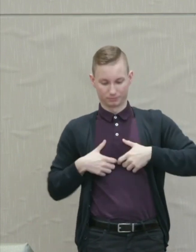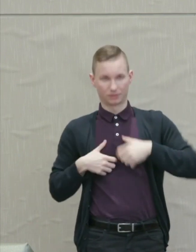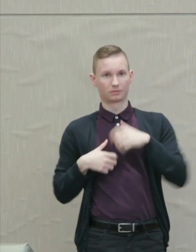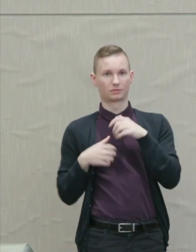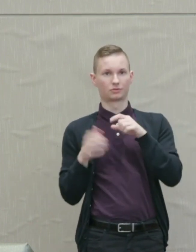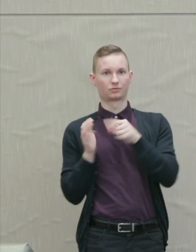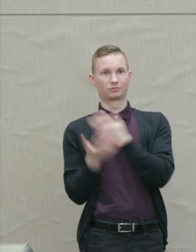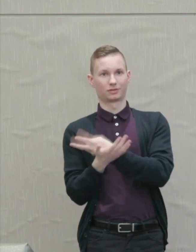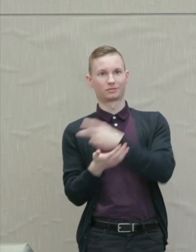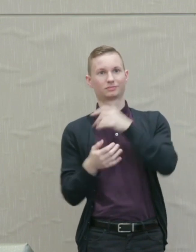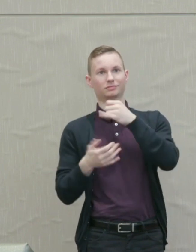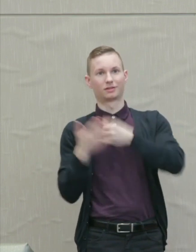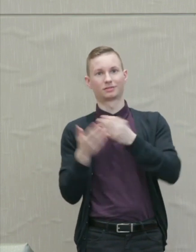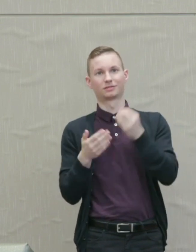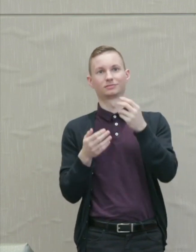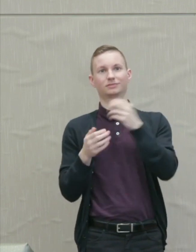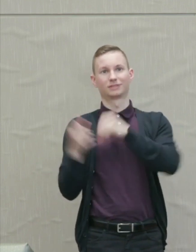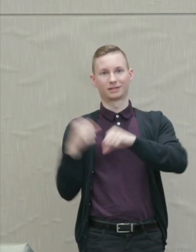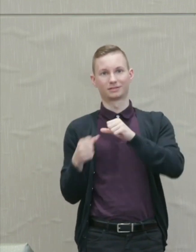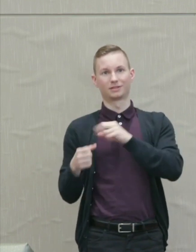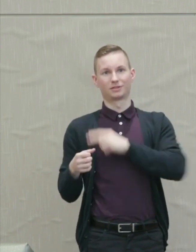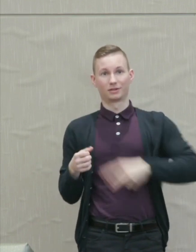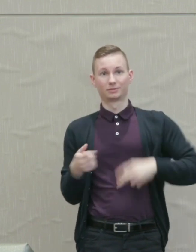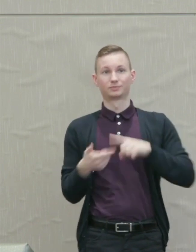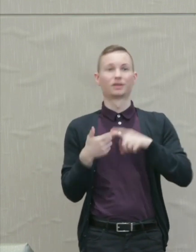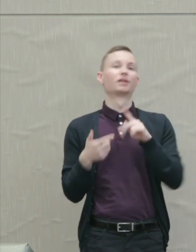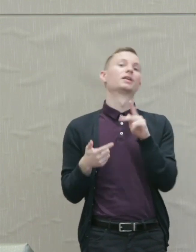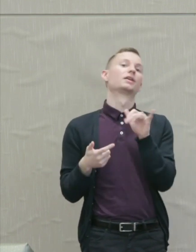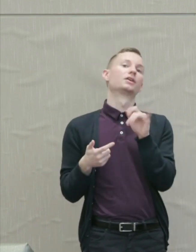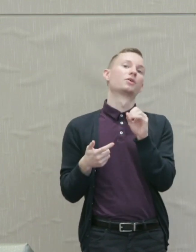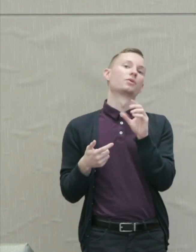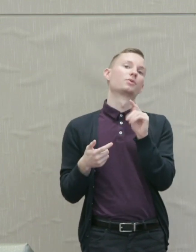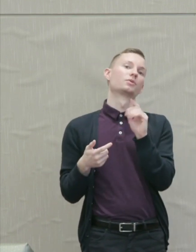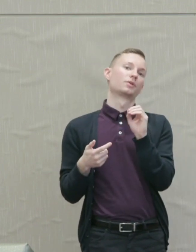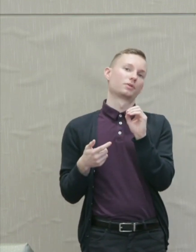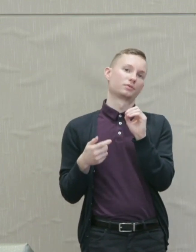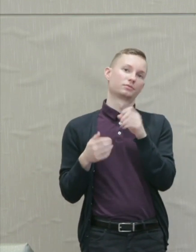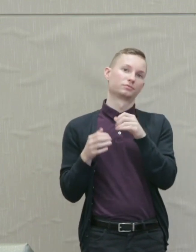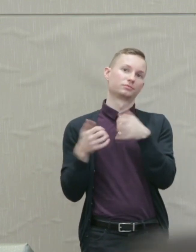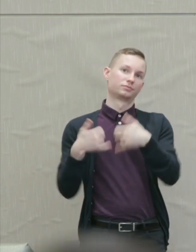at Harvard University, the Kyoto Prize in Arts and Philosophy, and the Don M. Randel